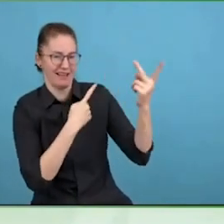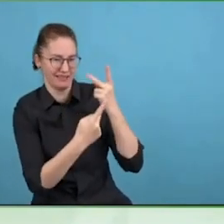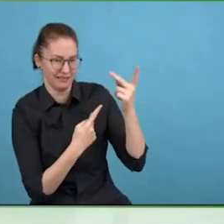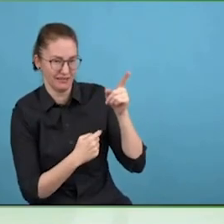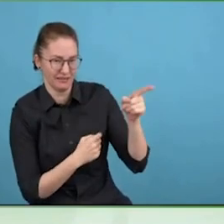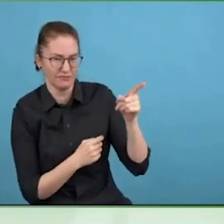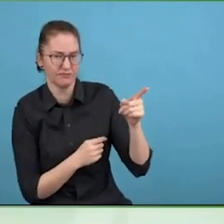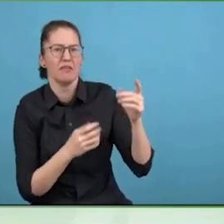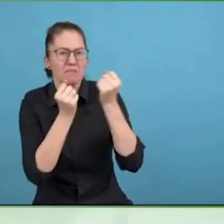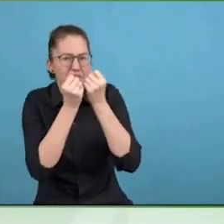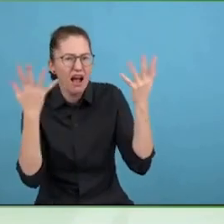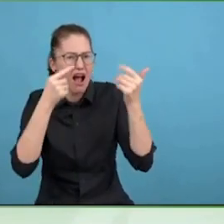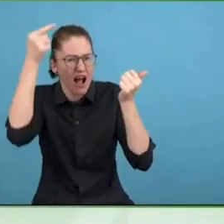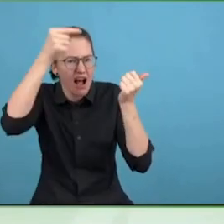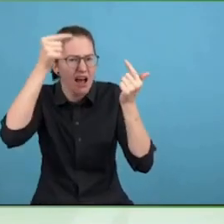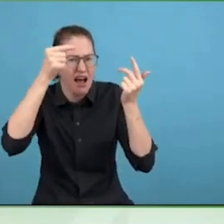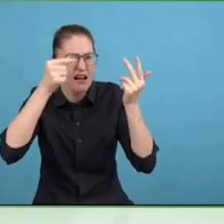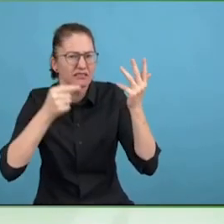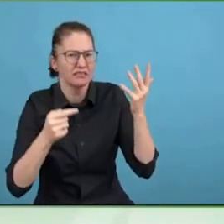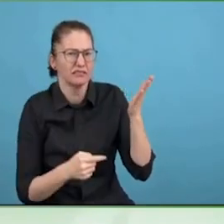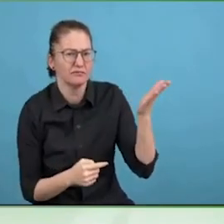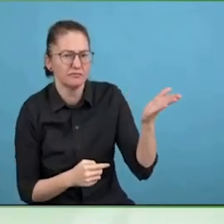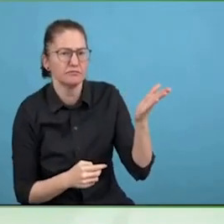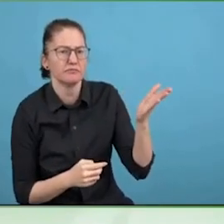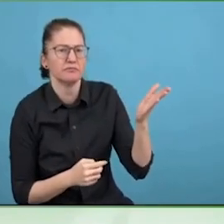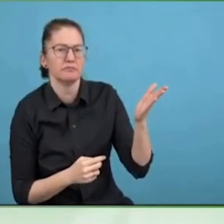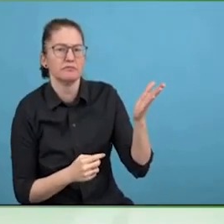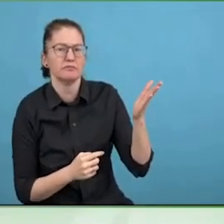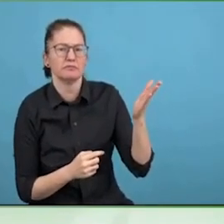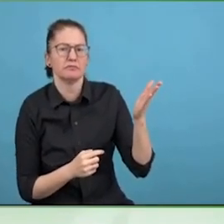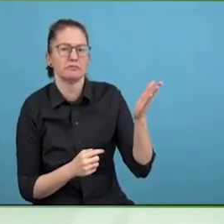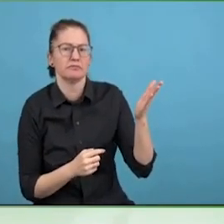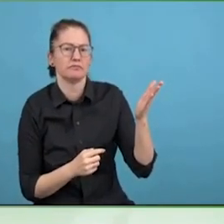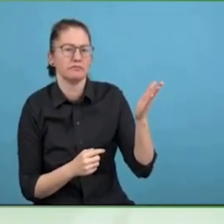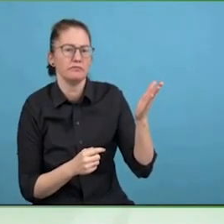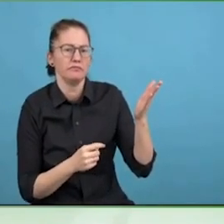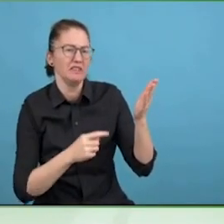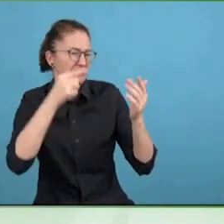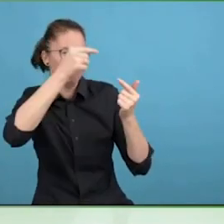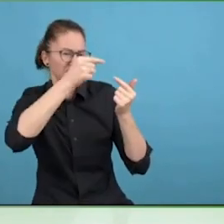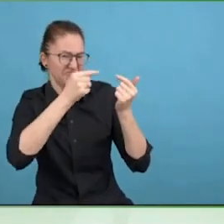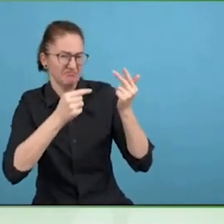team, and we have the SPOCs, single point of contact that are working